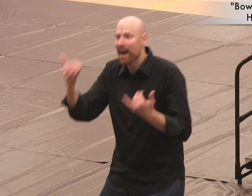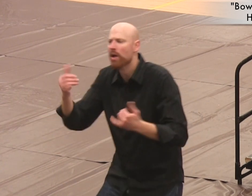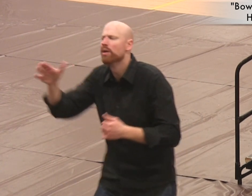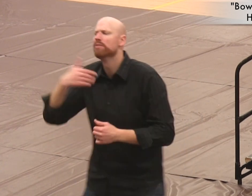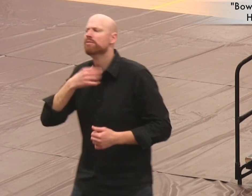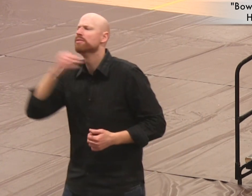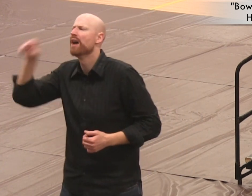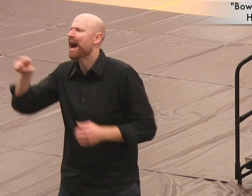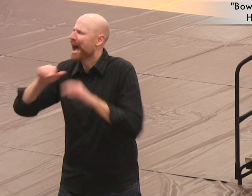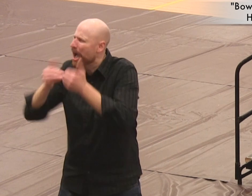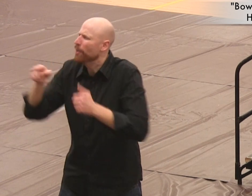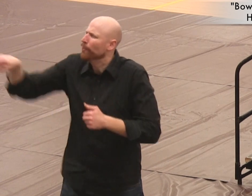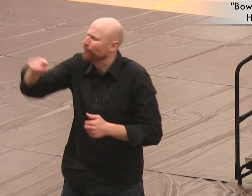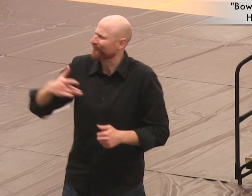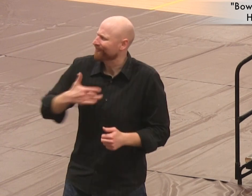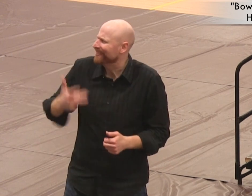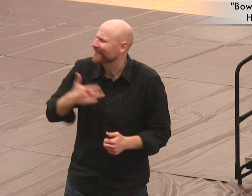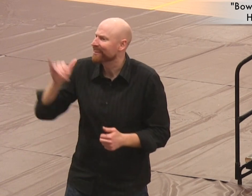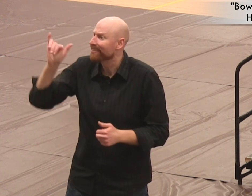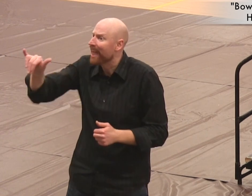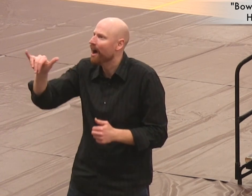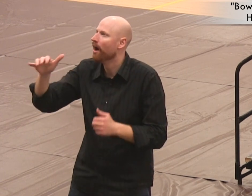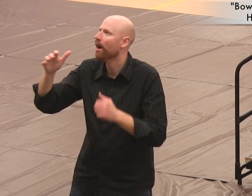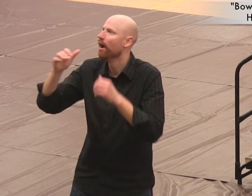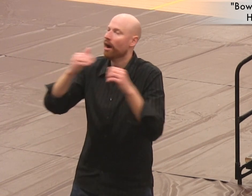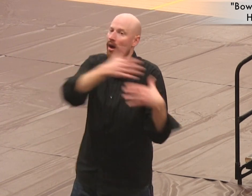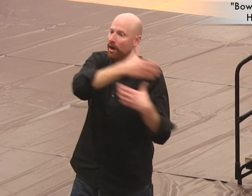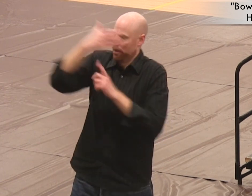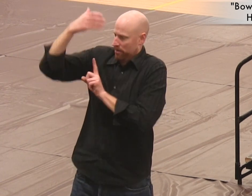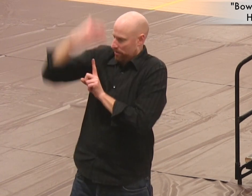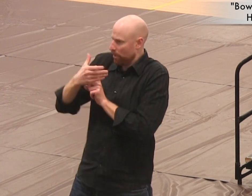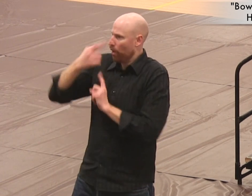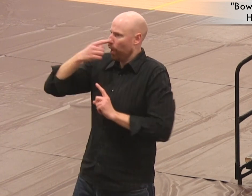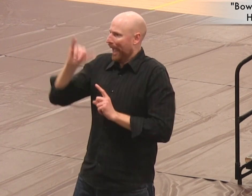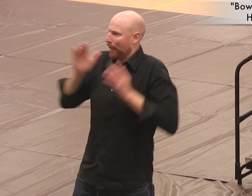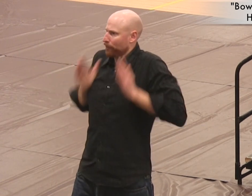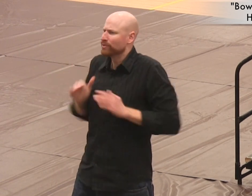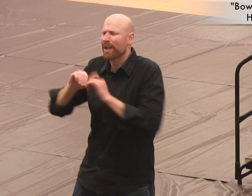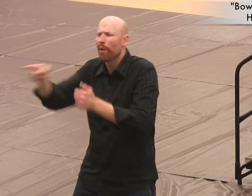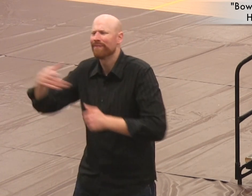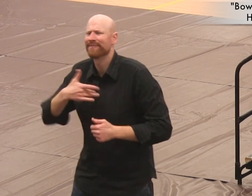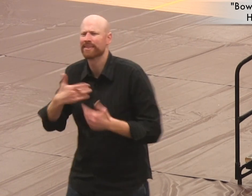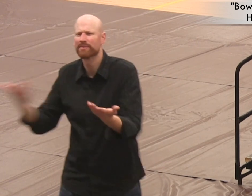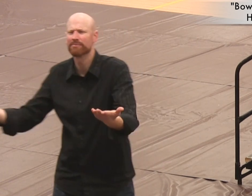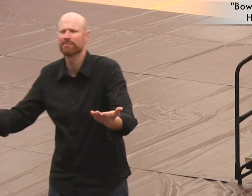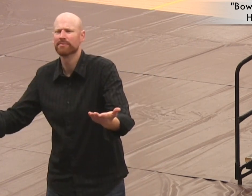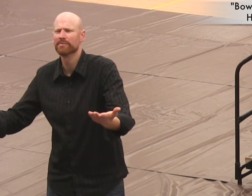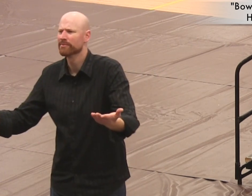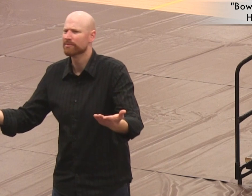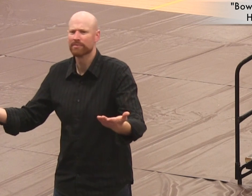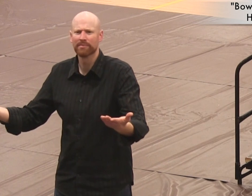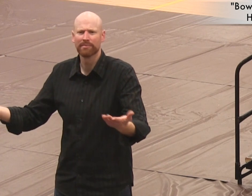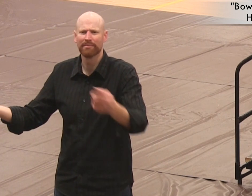Now, what feelings does that personification evoke in you?